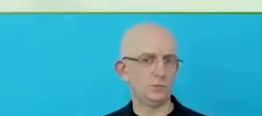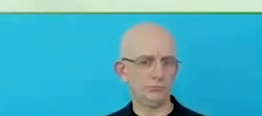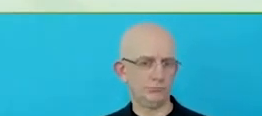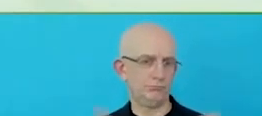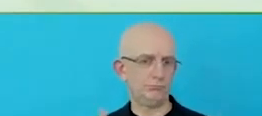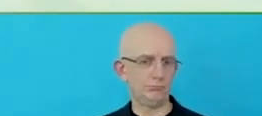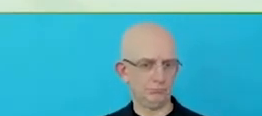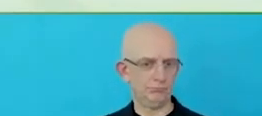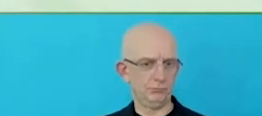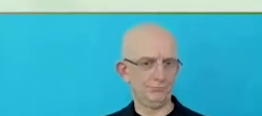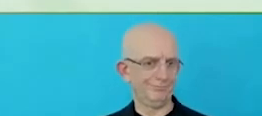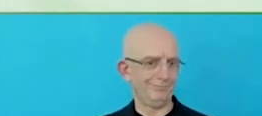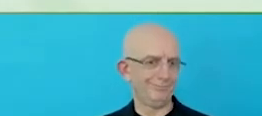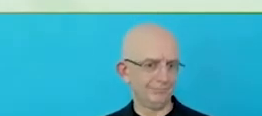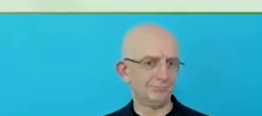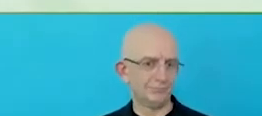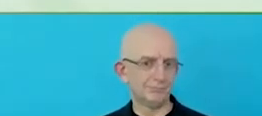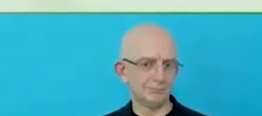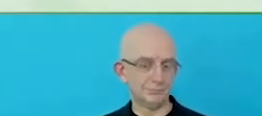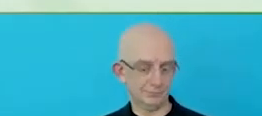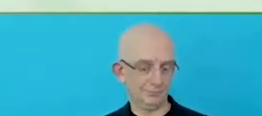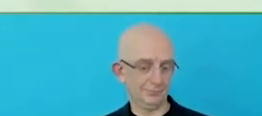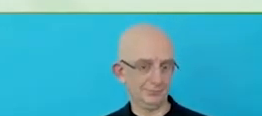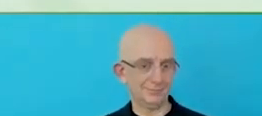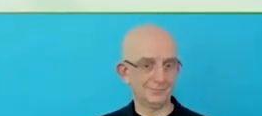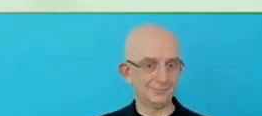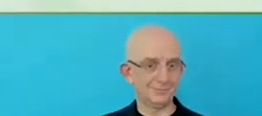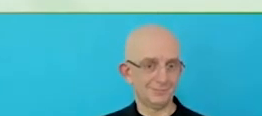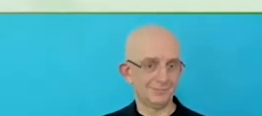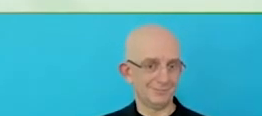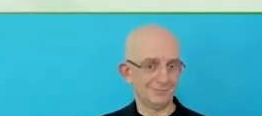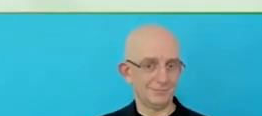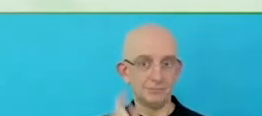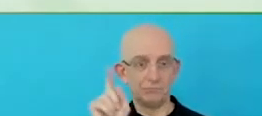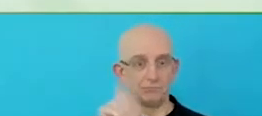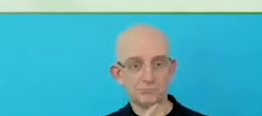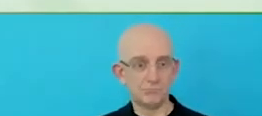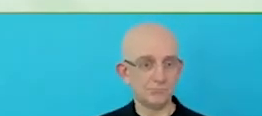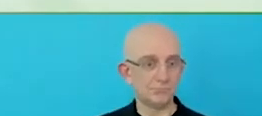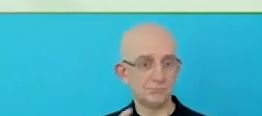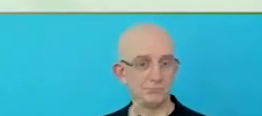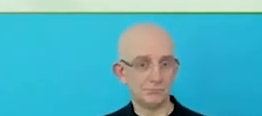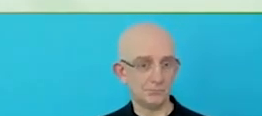our D&I team to ensure that whatever we are setting out to be